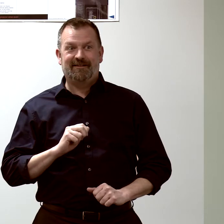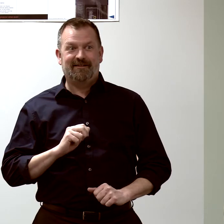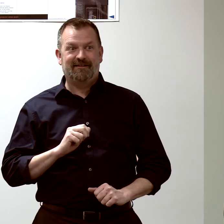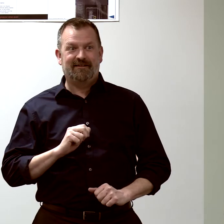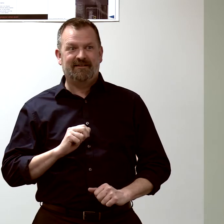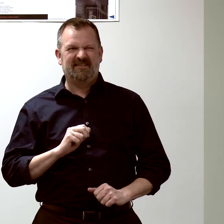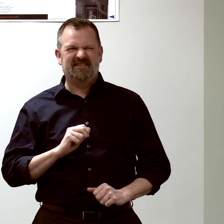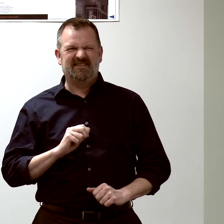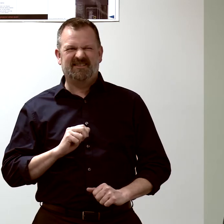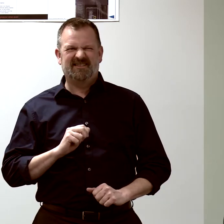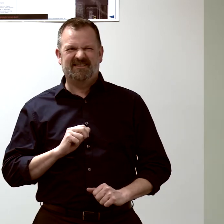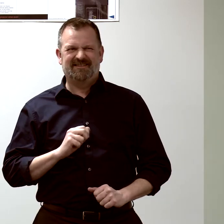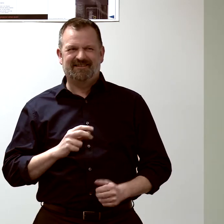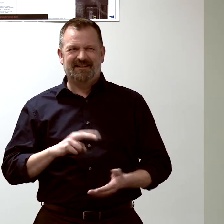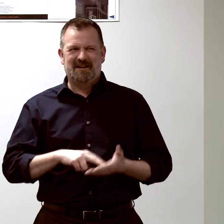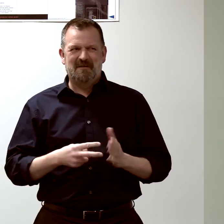you might not be so well-protected.